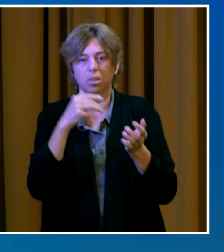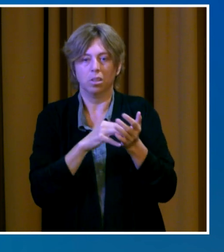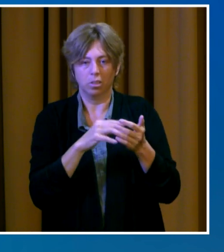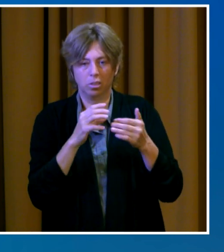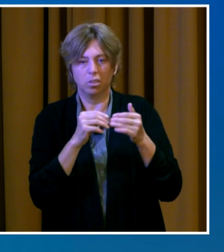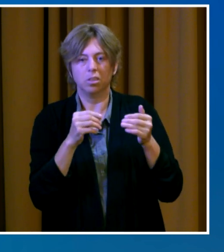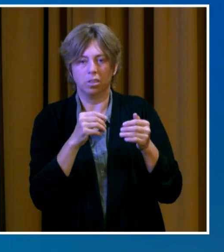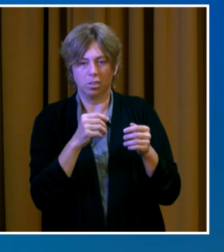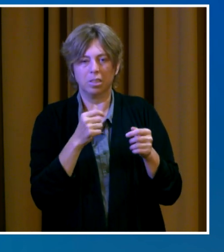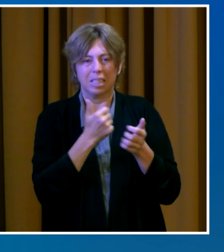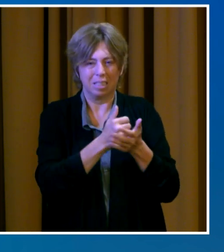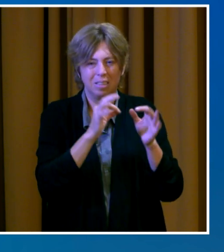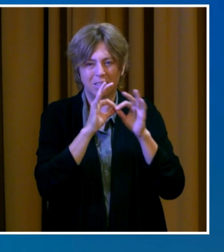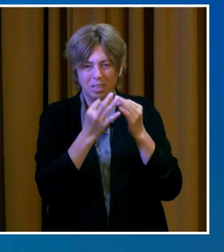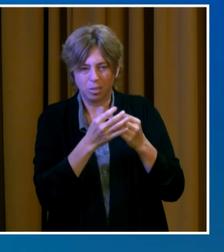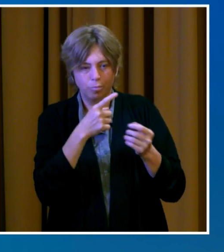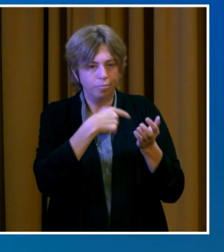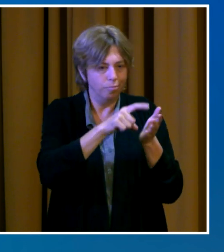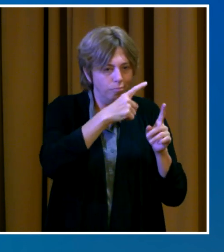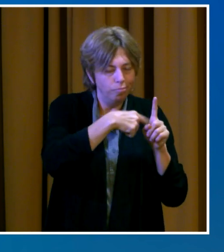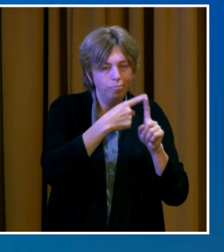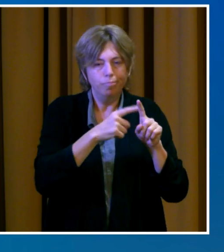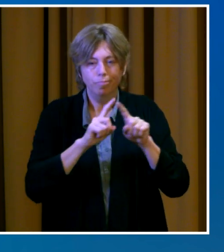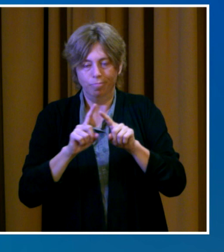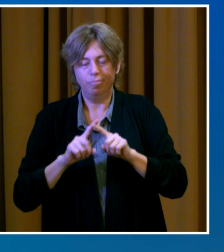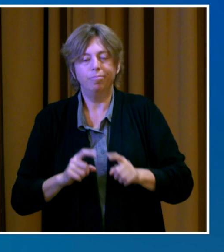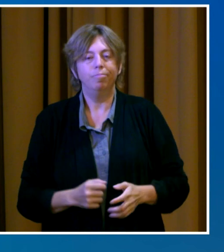100 additional households every week.